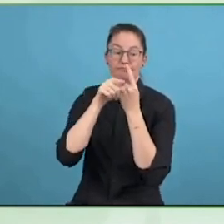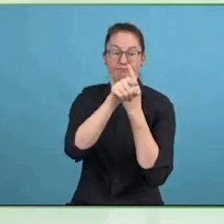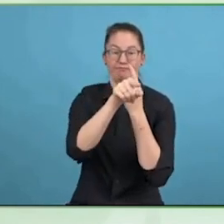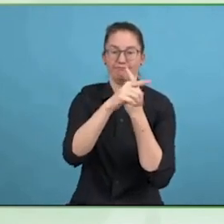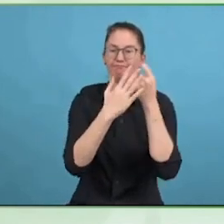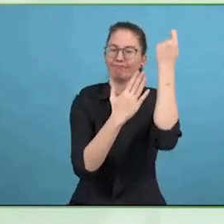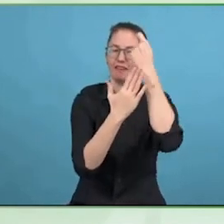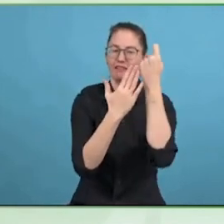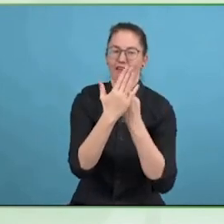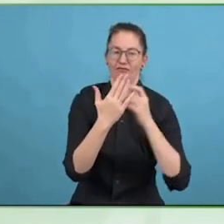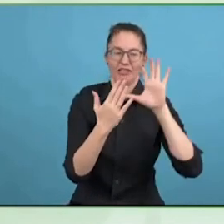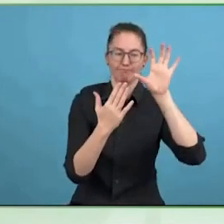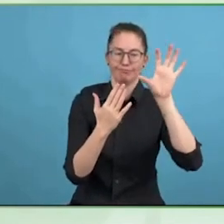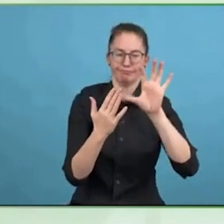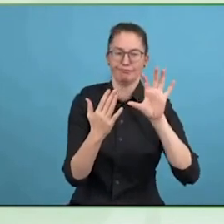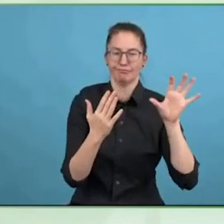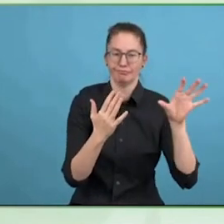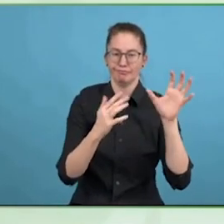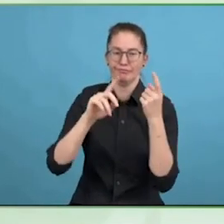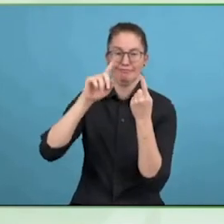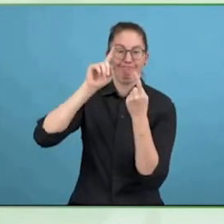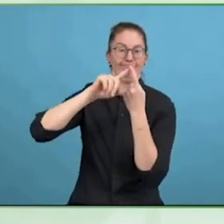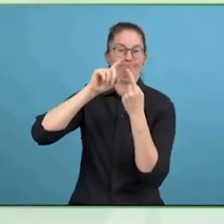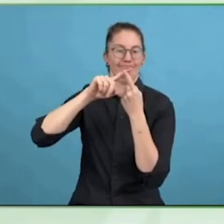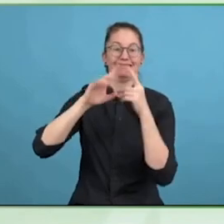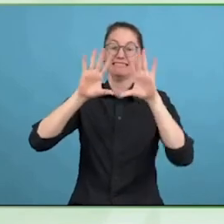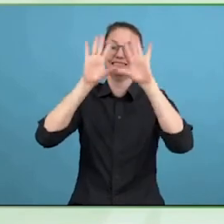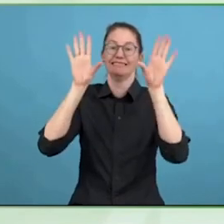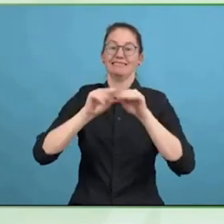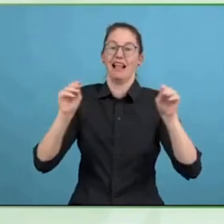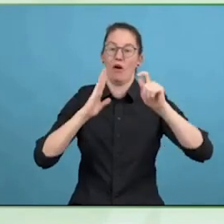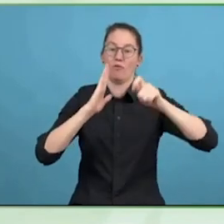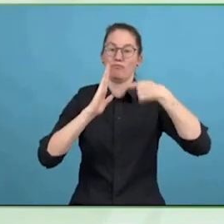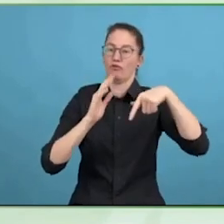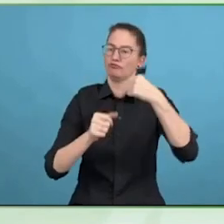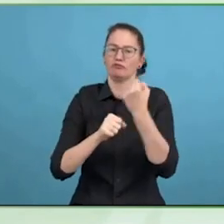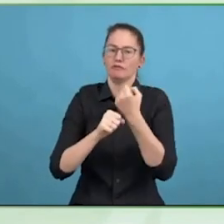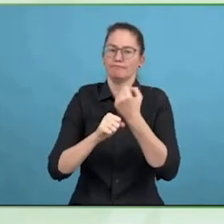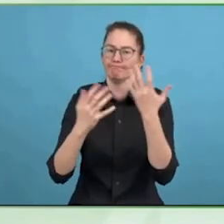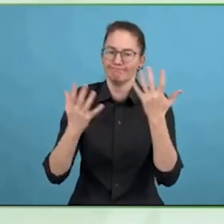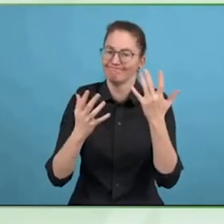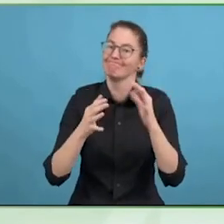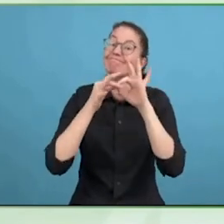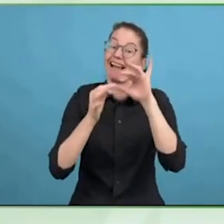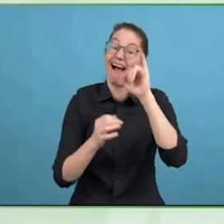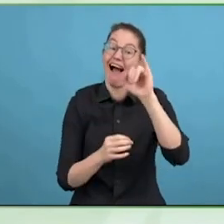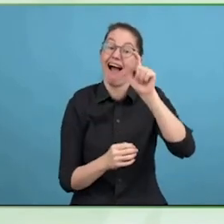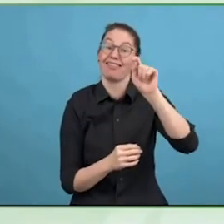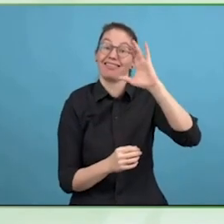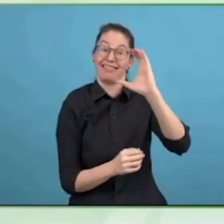that we have Germany, Austria and Switzerland bringing formerly